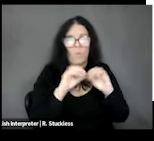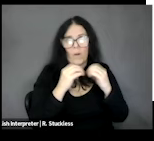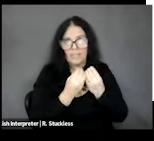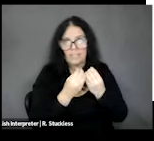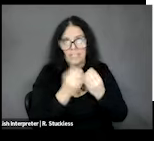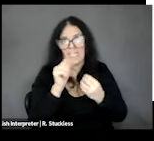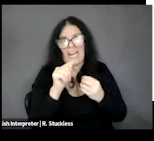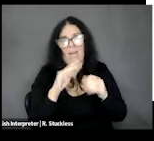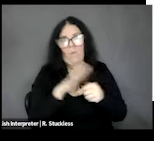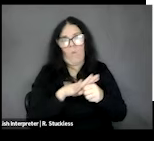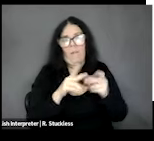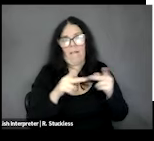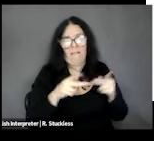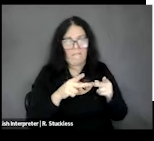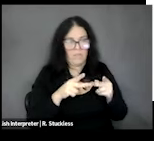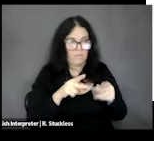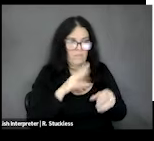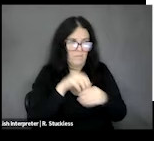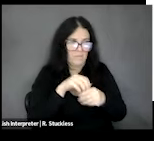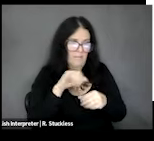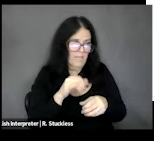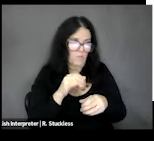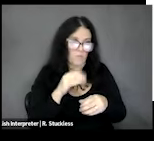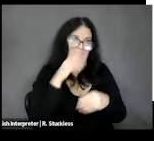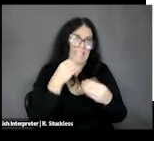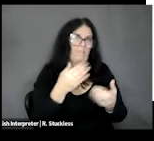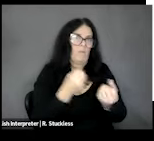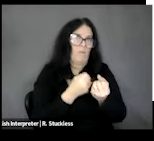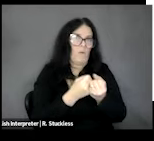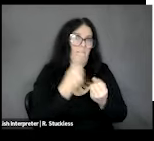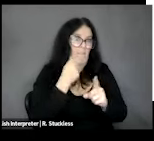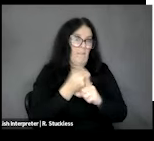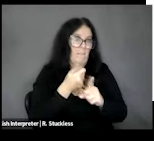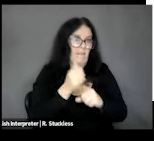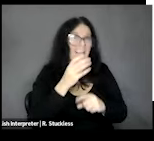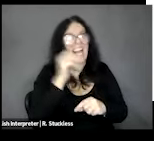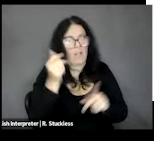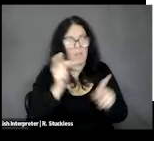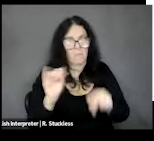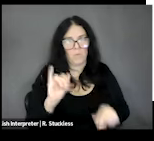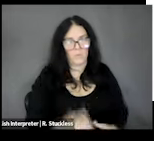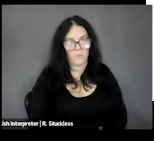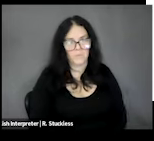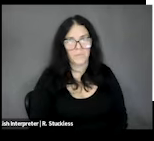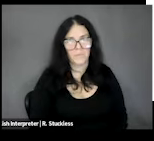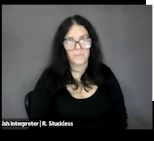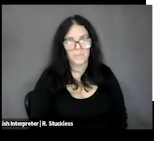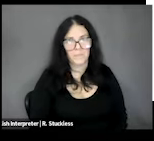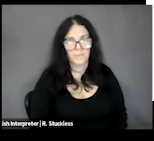local level where they can kind of help in getting support either for themselves and others. Thank